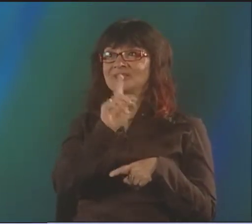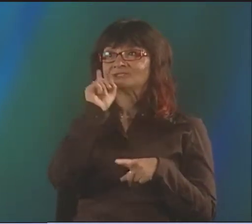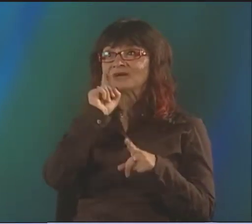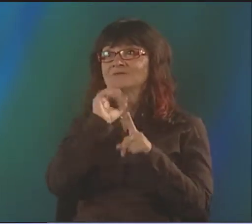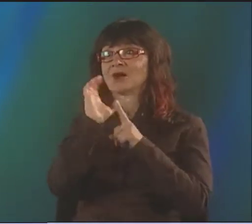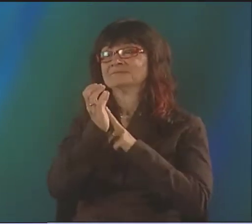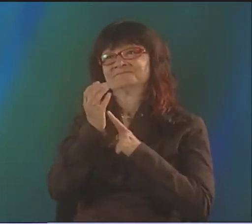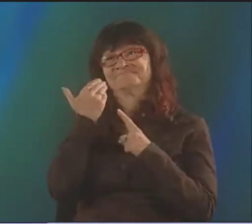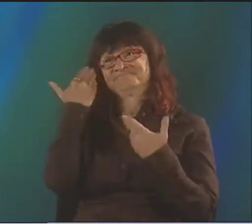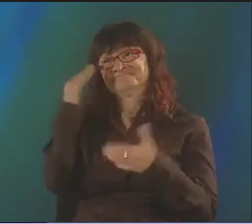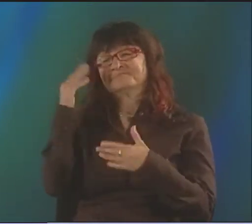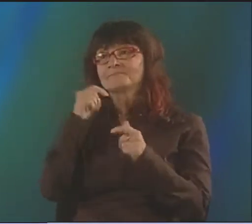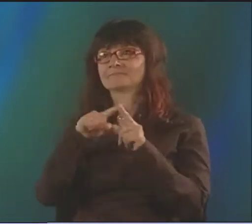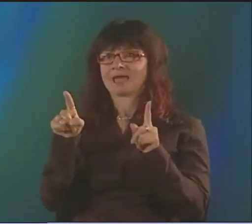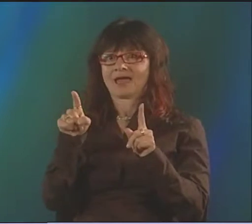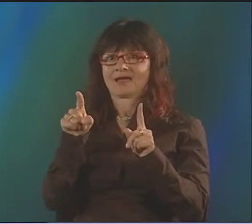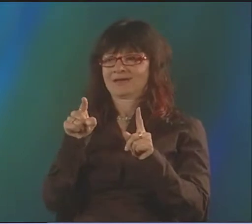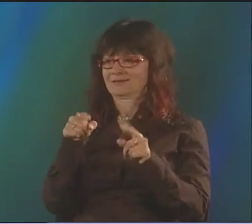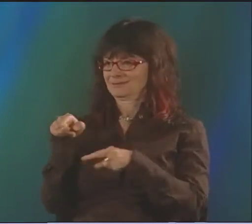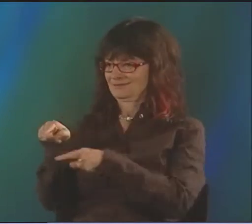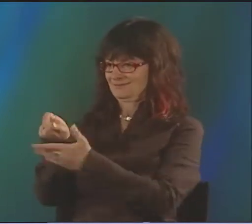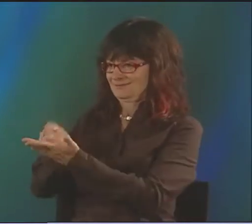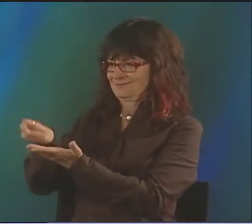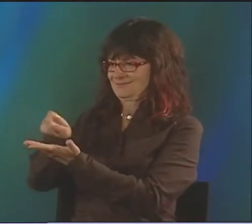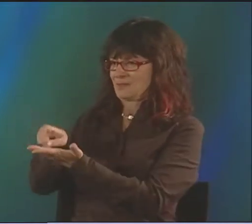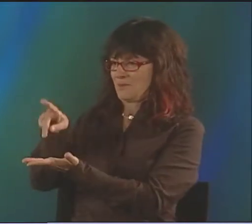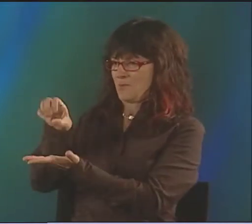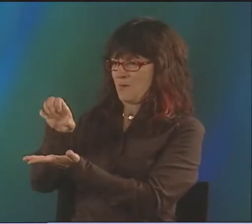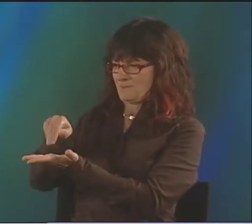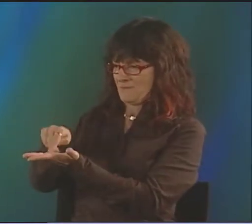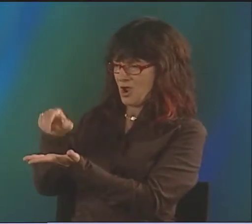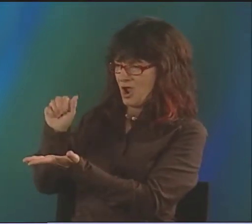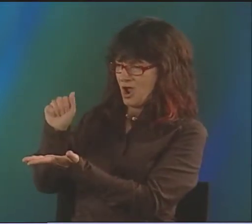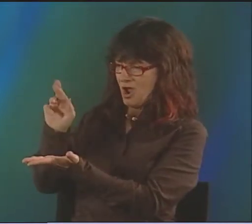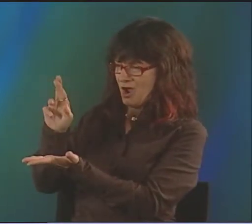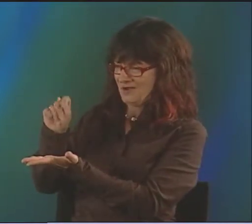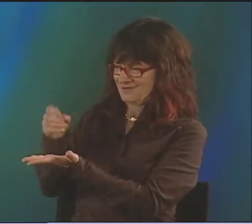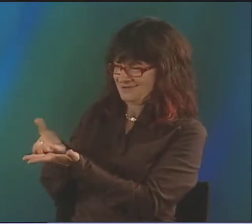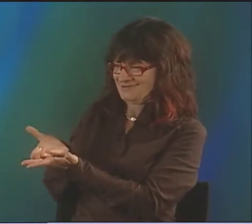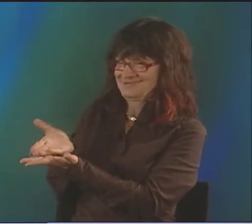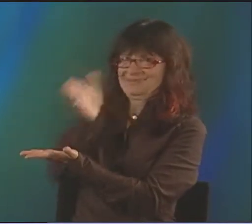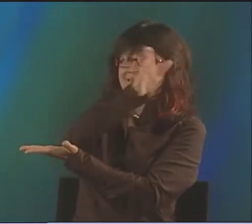AND I WAS FINDING THAT I NEEDED TO CHANGE TO THINKING ABOUT SIGNING FIRST,